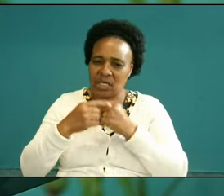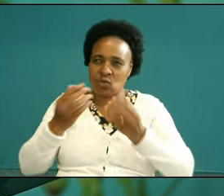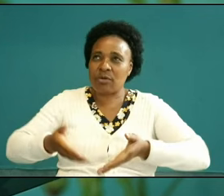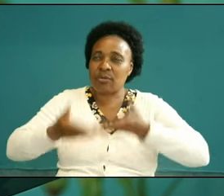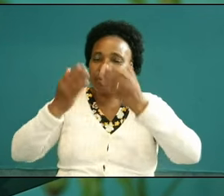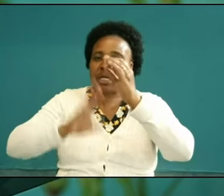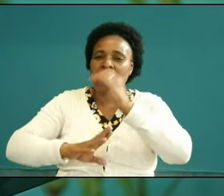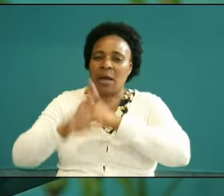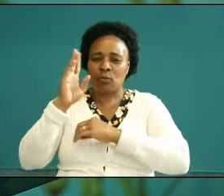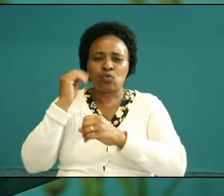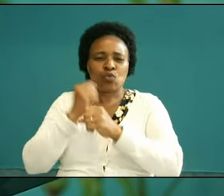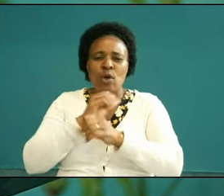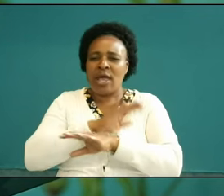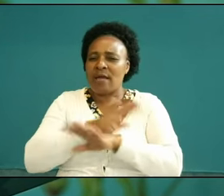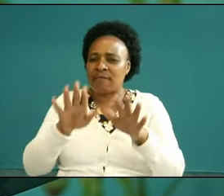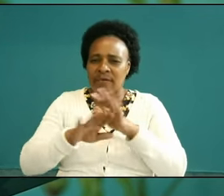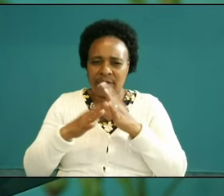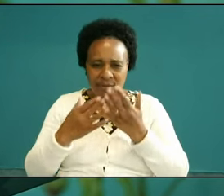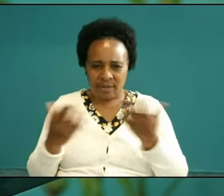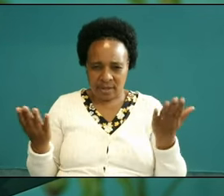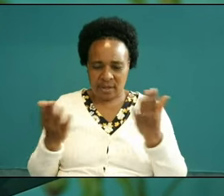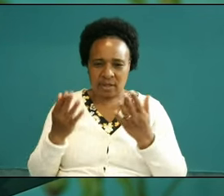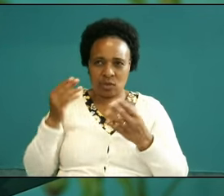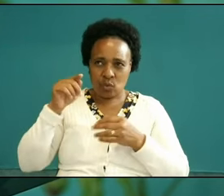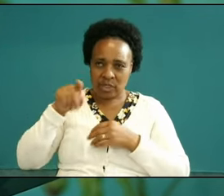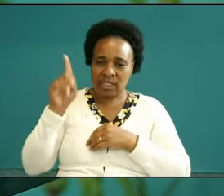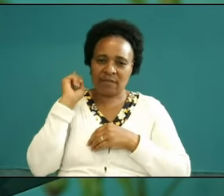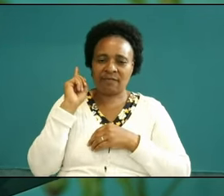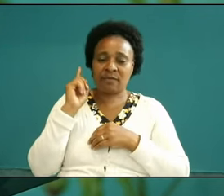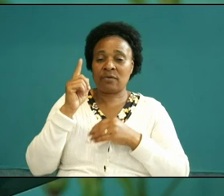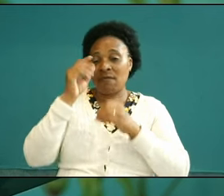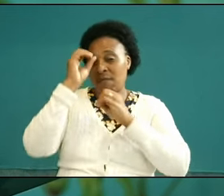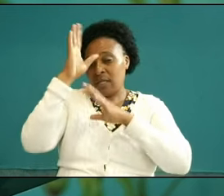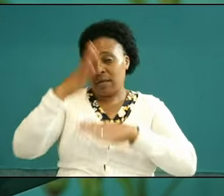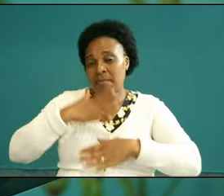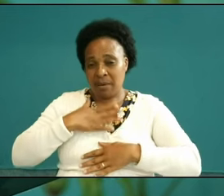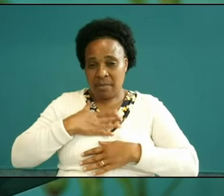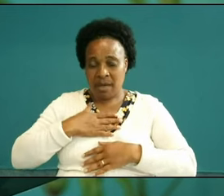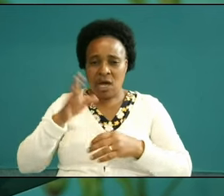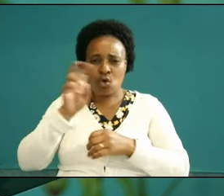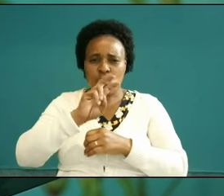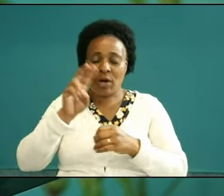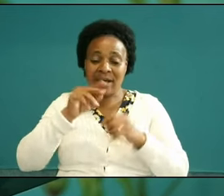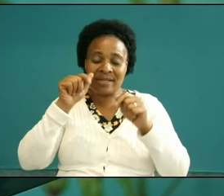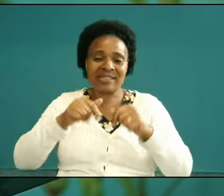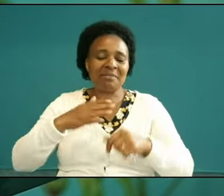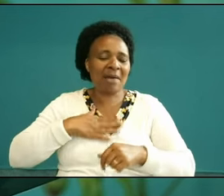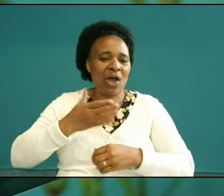shall draw all men unto yourself and so my father I recognize that this is not my moment this is